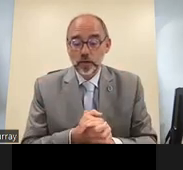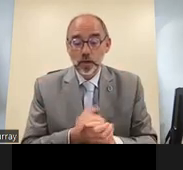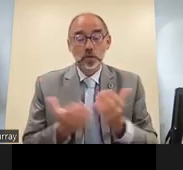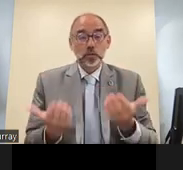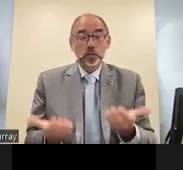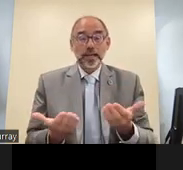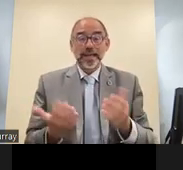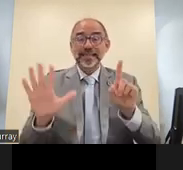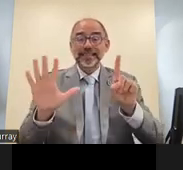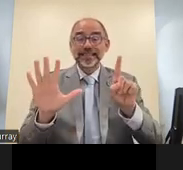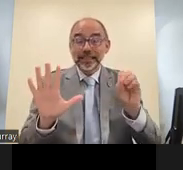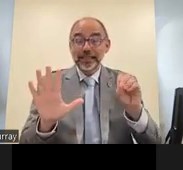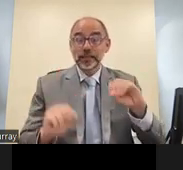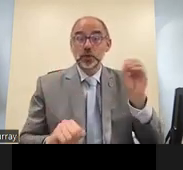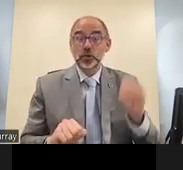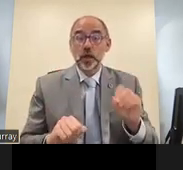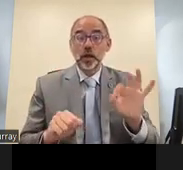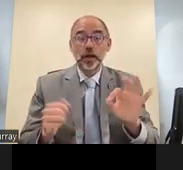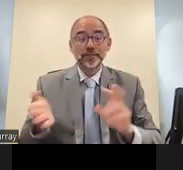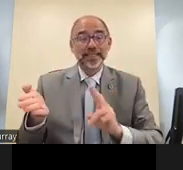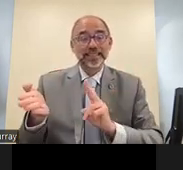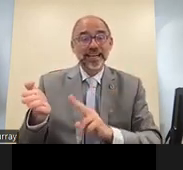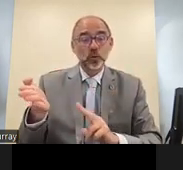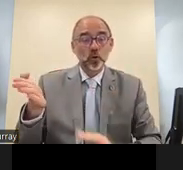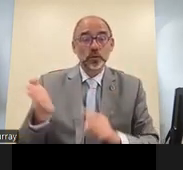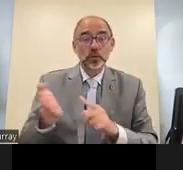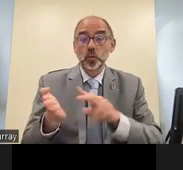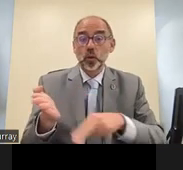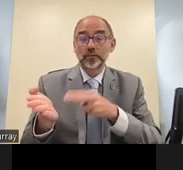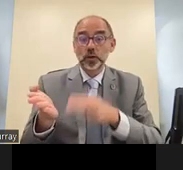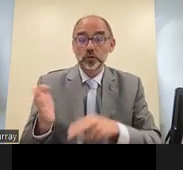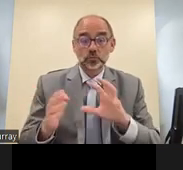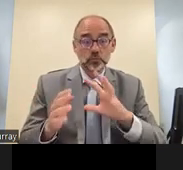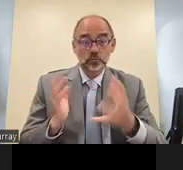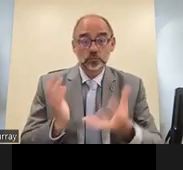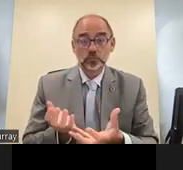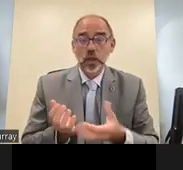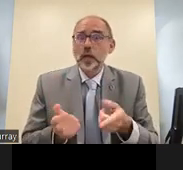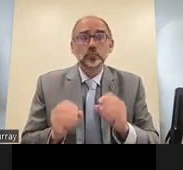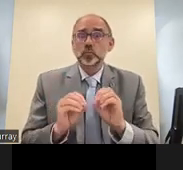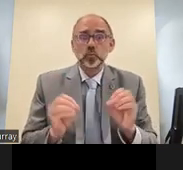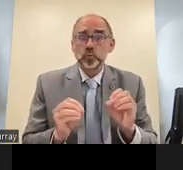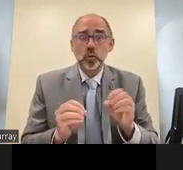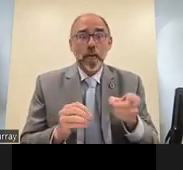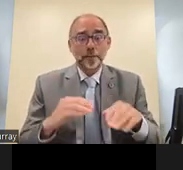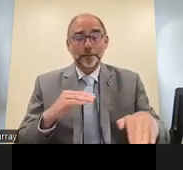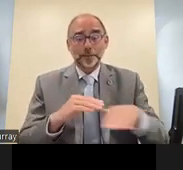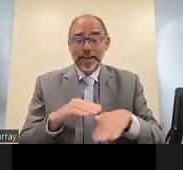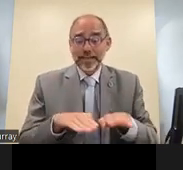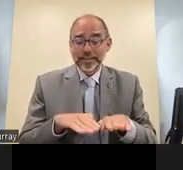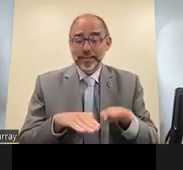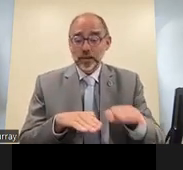recognized and promoted in public life 60 of the signatories of the convention globally so far have